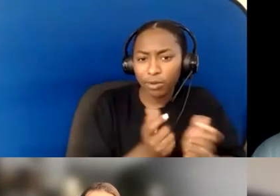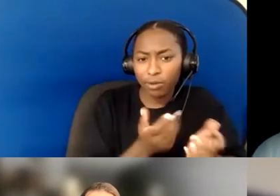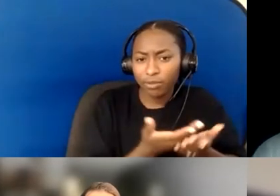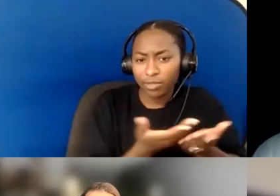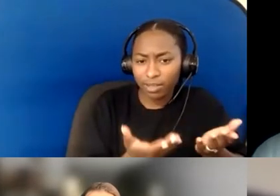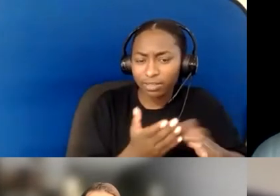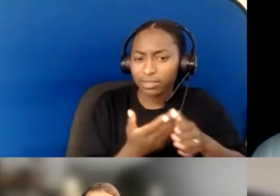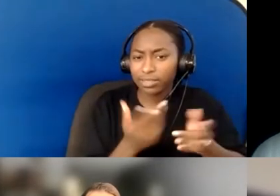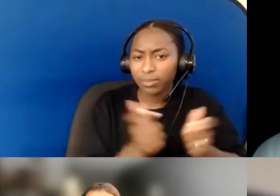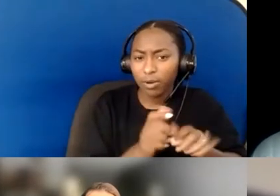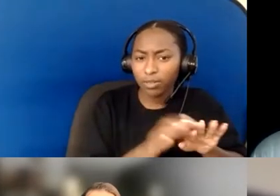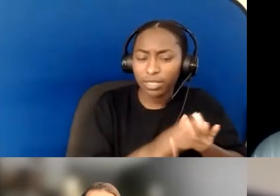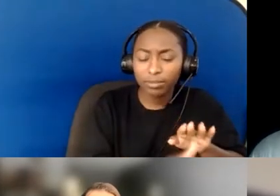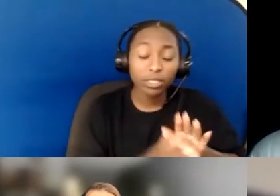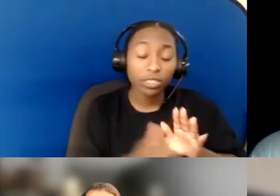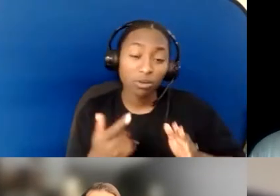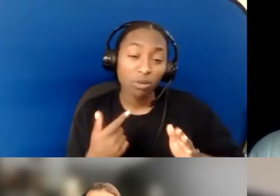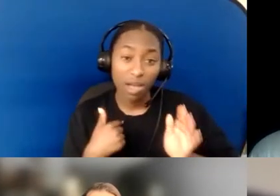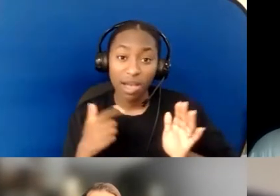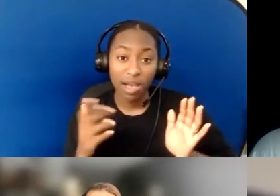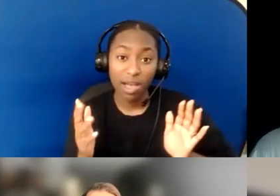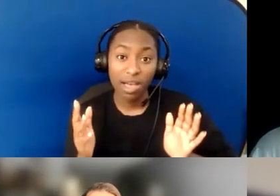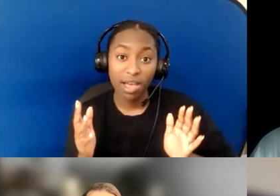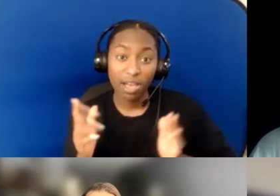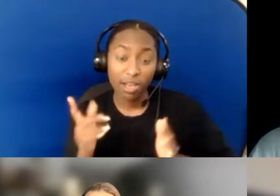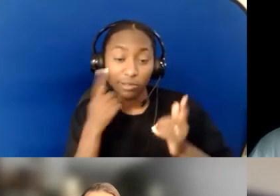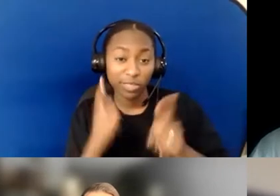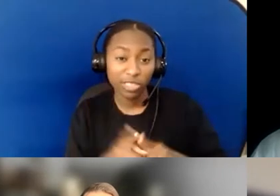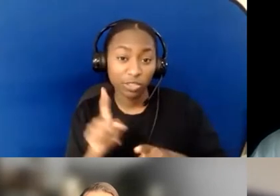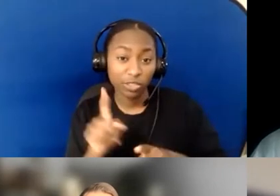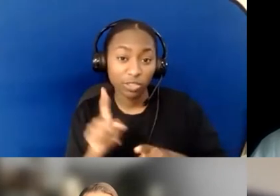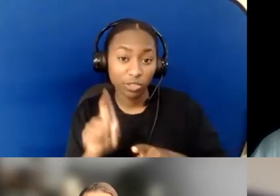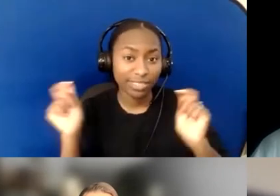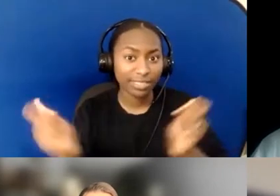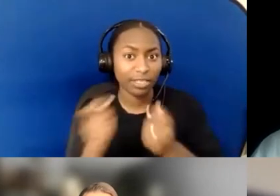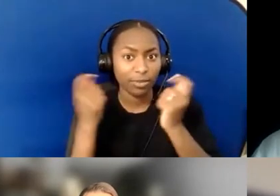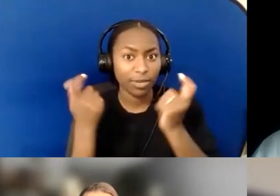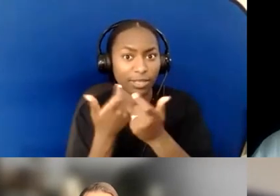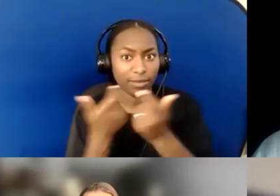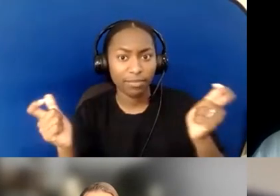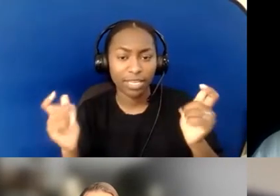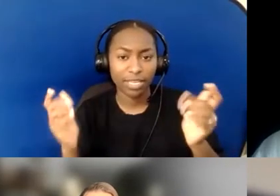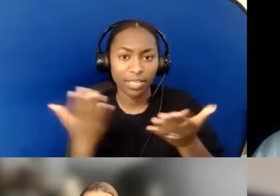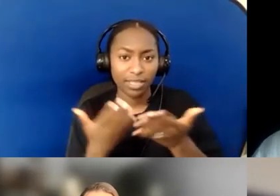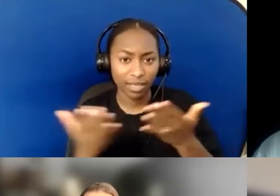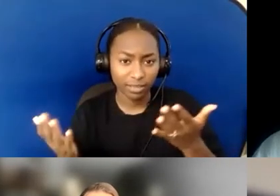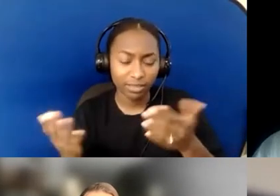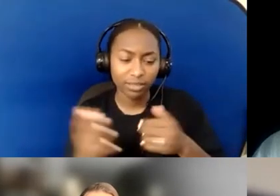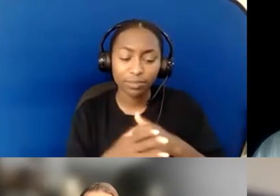does move us forward; but I think that that's part of what that team does, as Judy and Vinnie have already said,